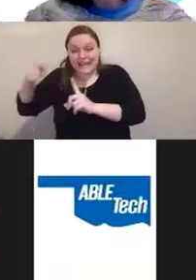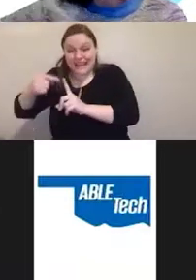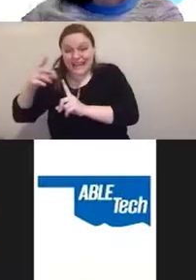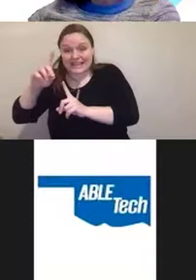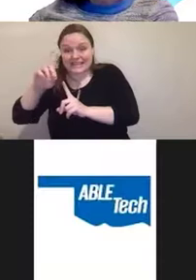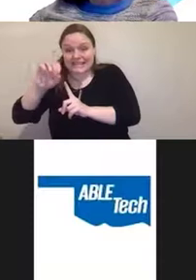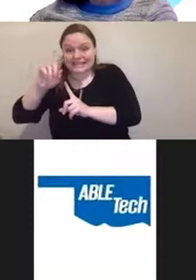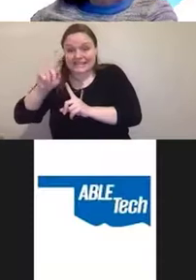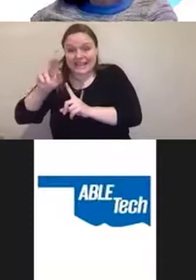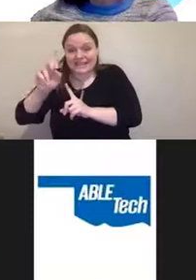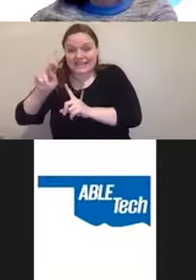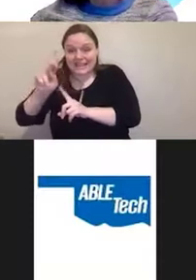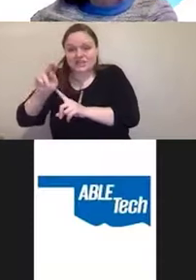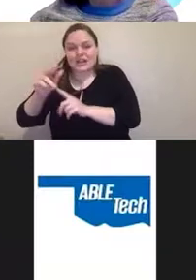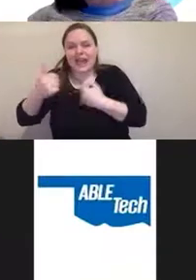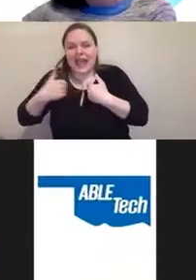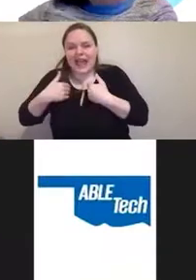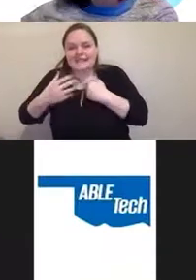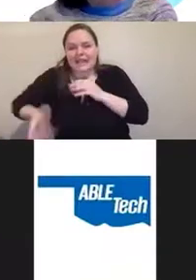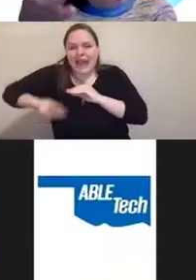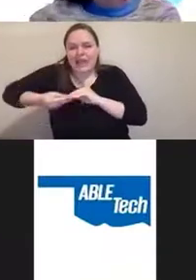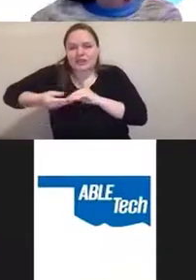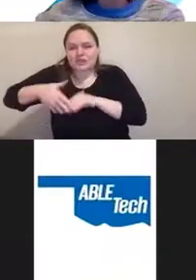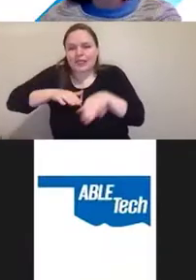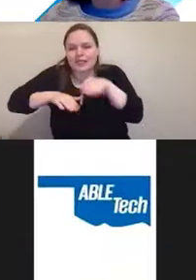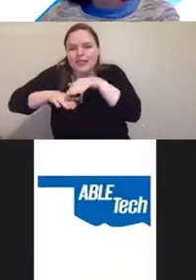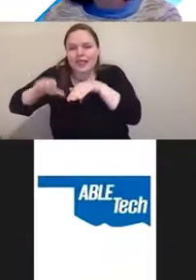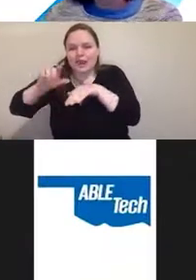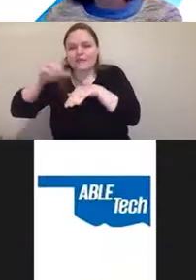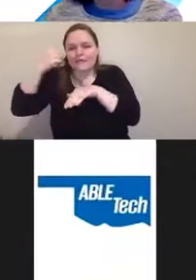an extra layer of communication that's going back and forth to the overlay.